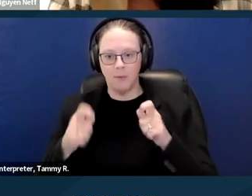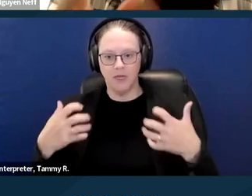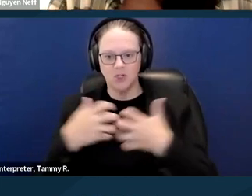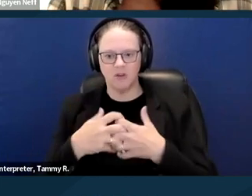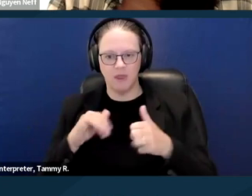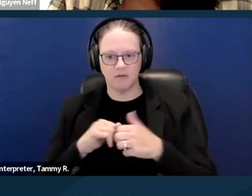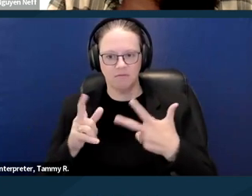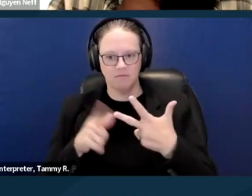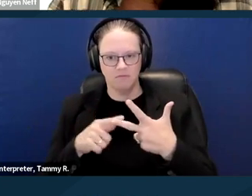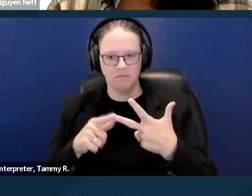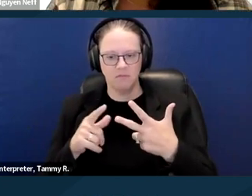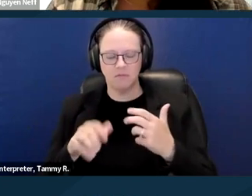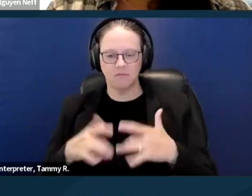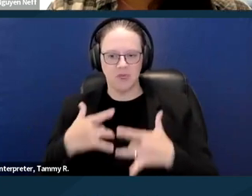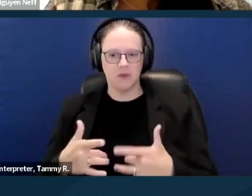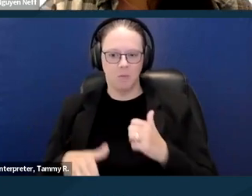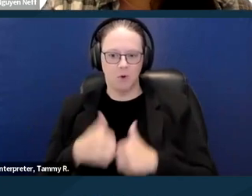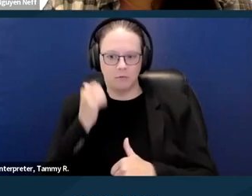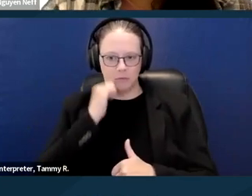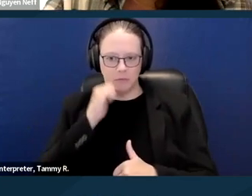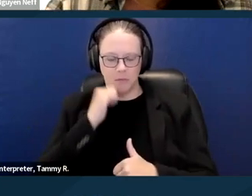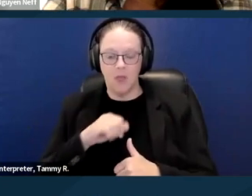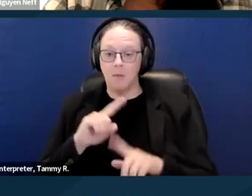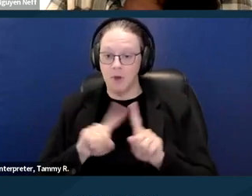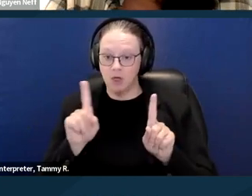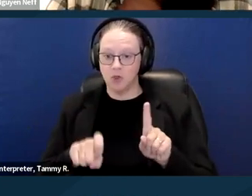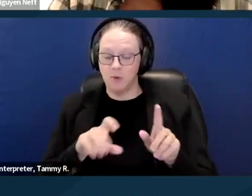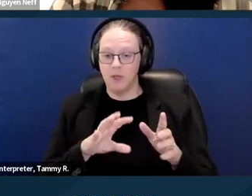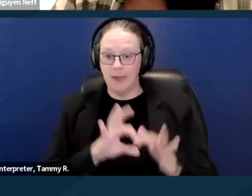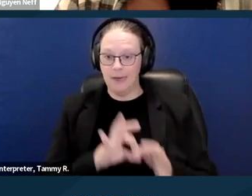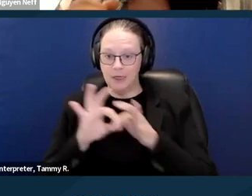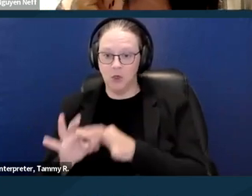again, it should be connected to the basis for the unlawful detainer.